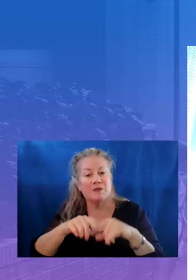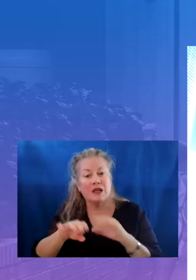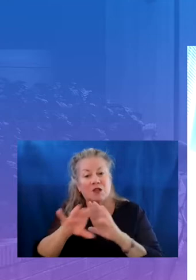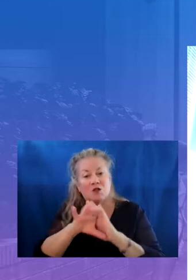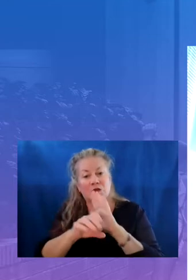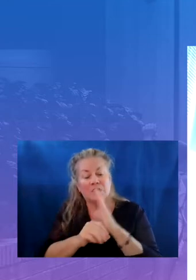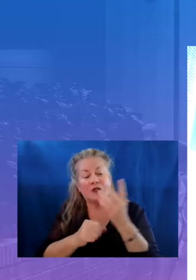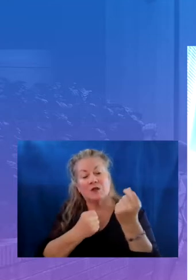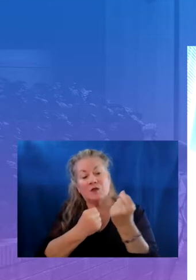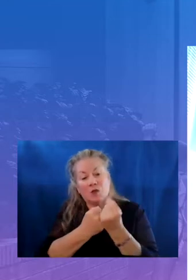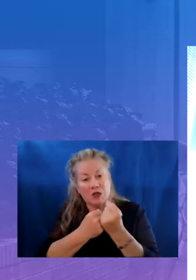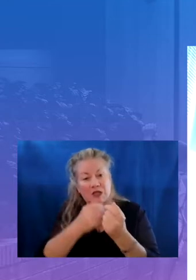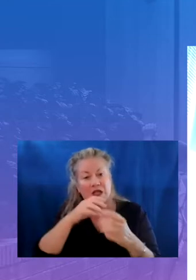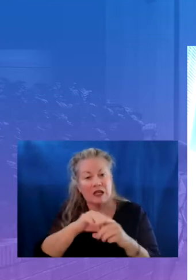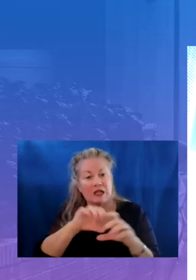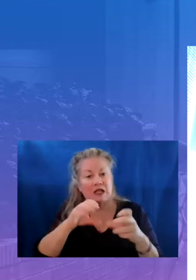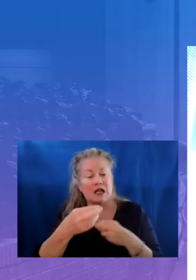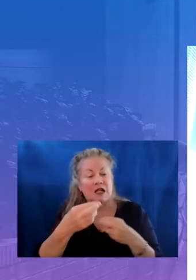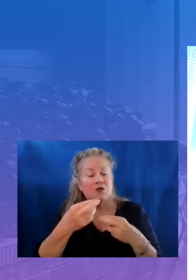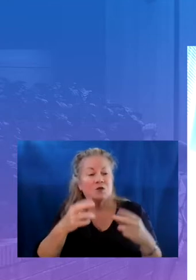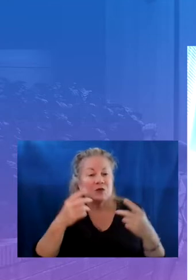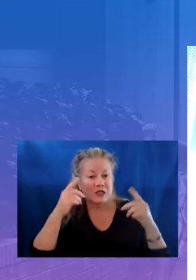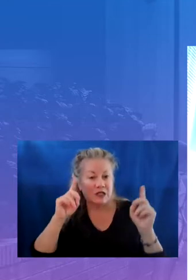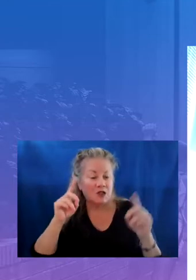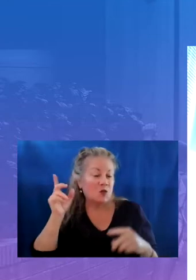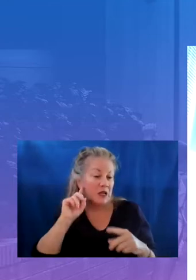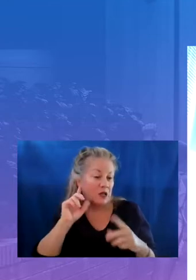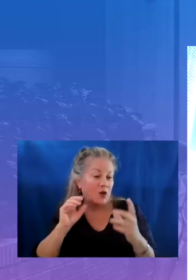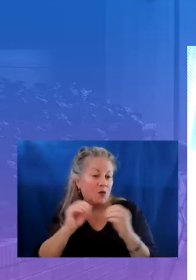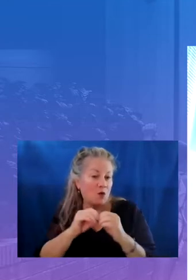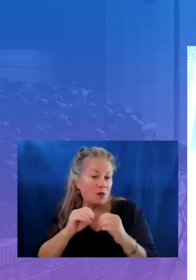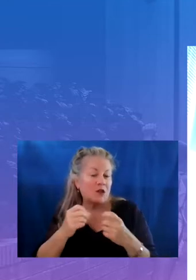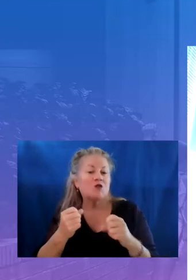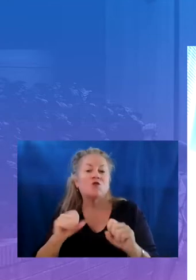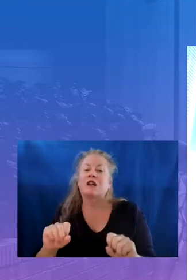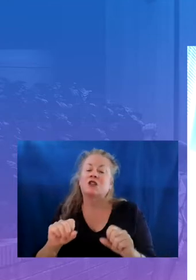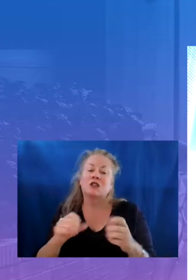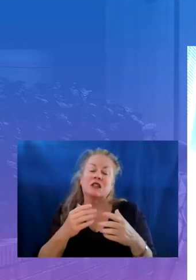students you will hear more about these kinds of strategies in practice during the session and i